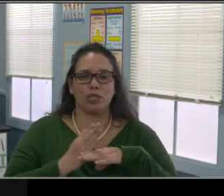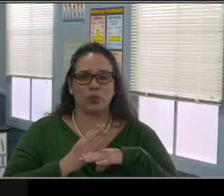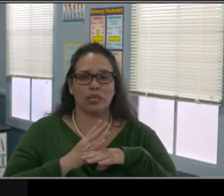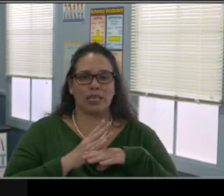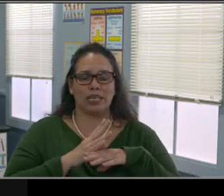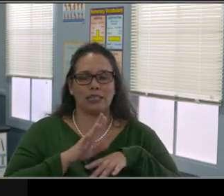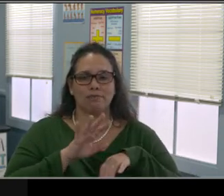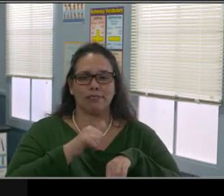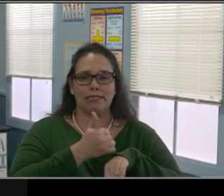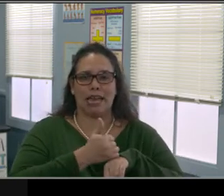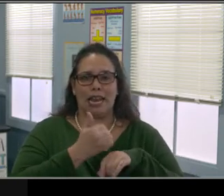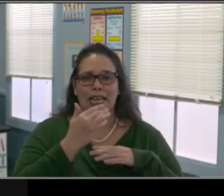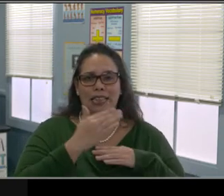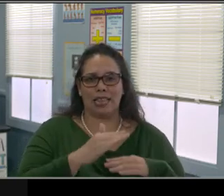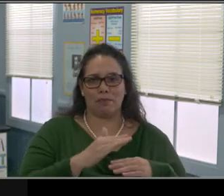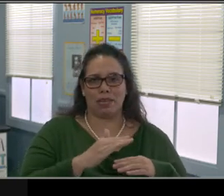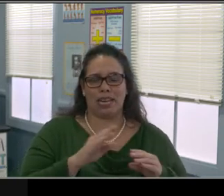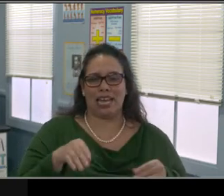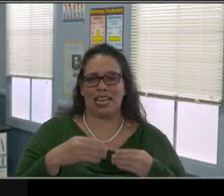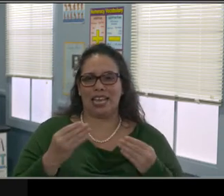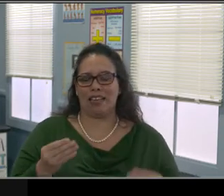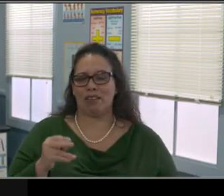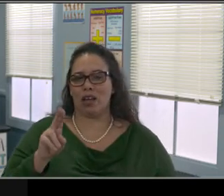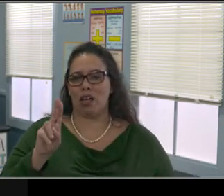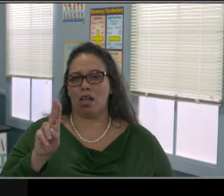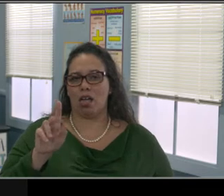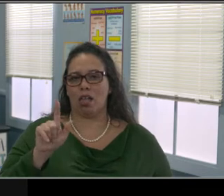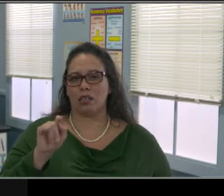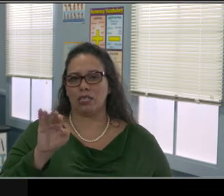Teaching good decision-making, okay? Next slide.